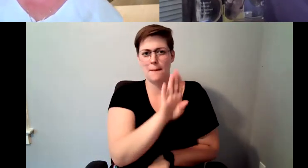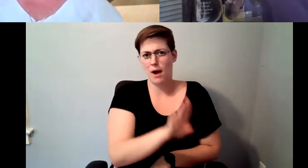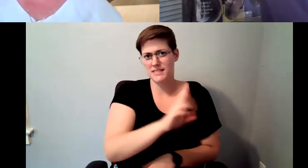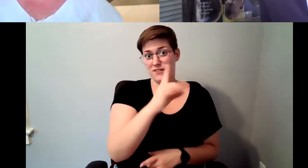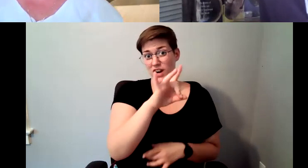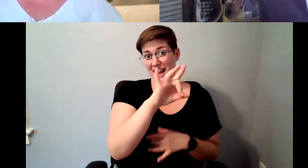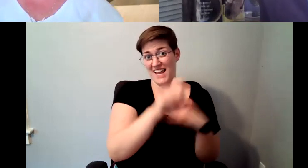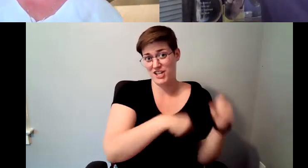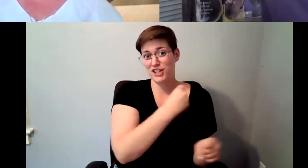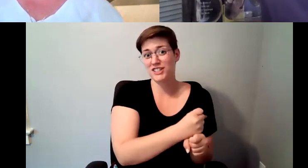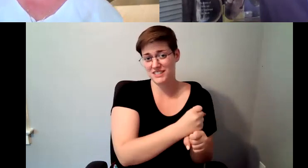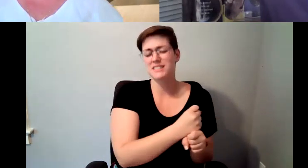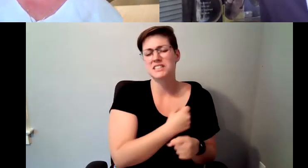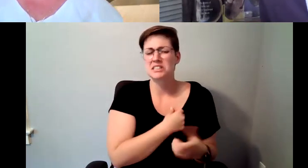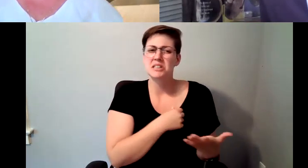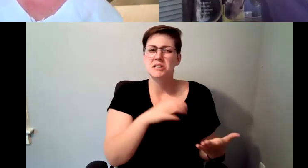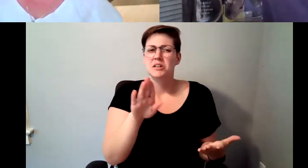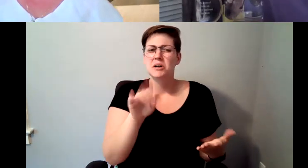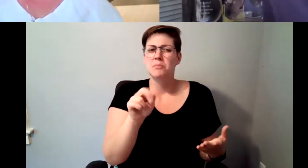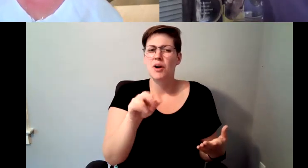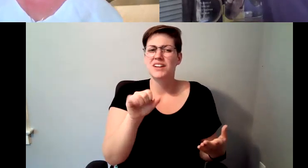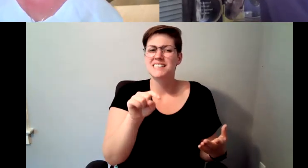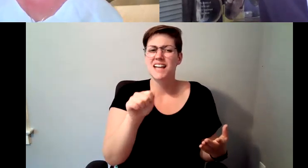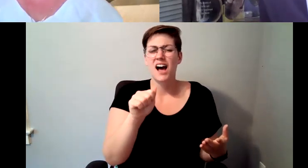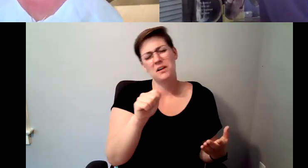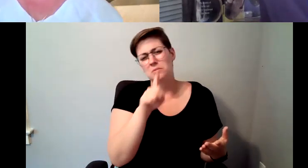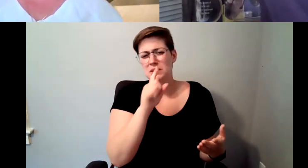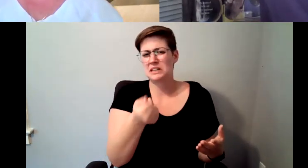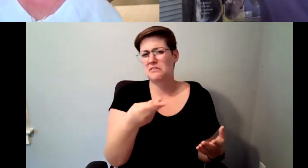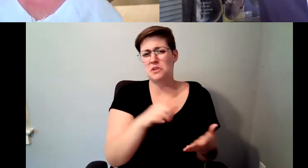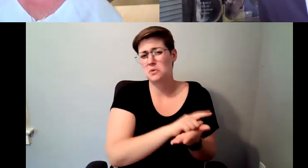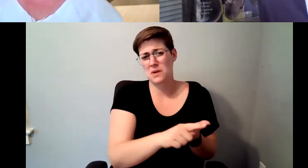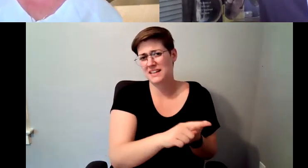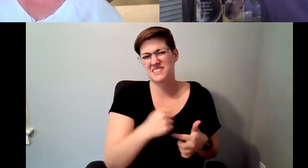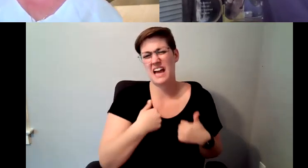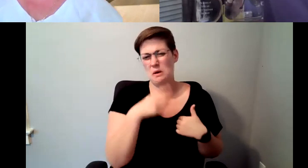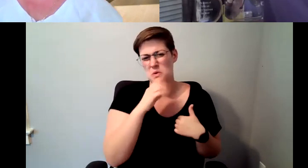for really only a couple of weeks, because I was older and I was I had open availability